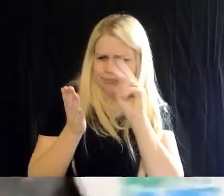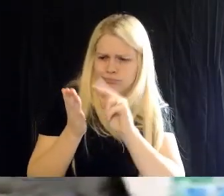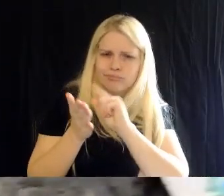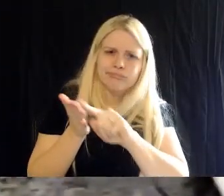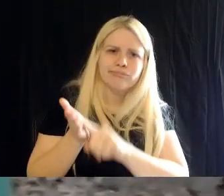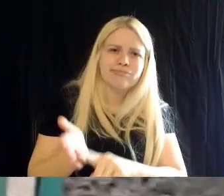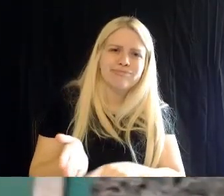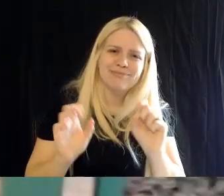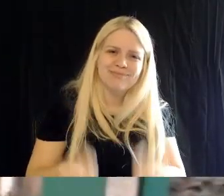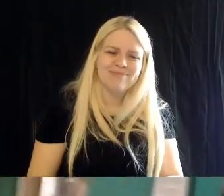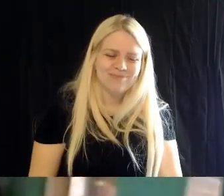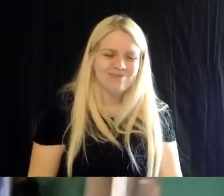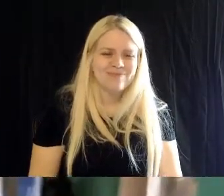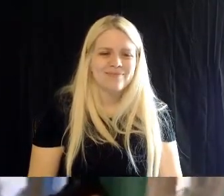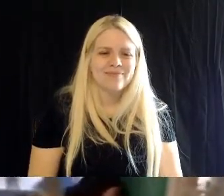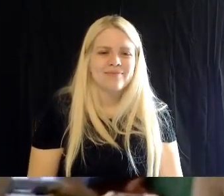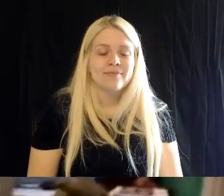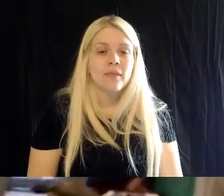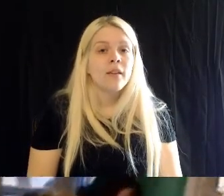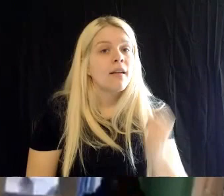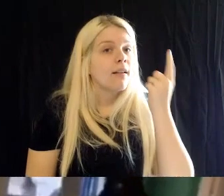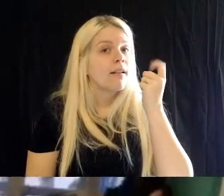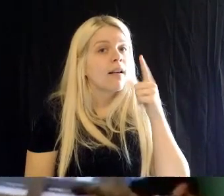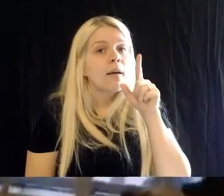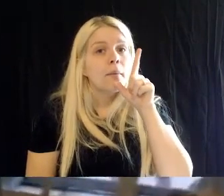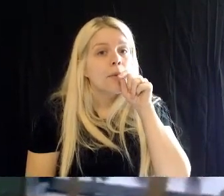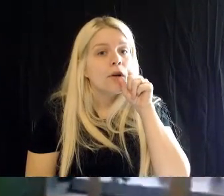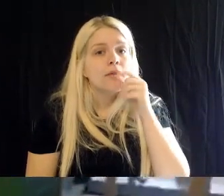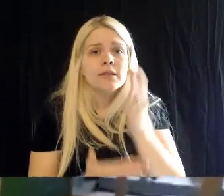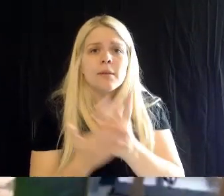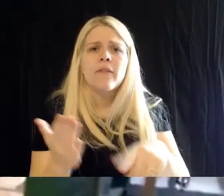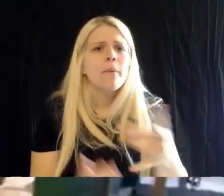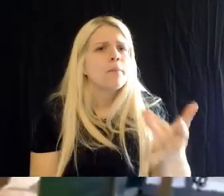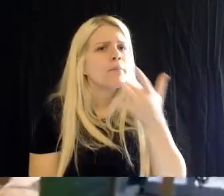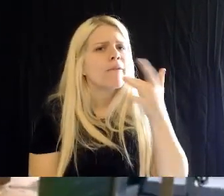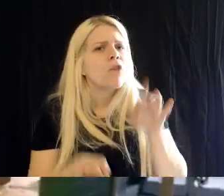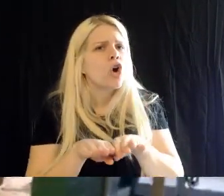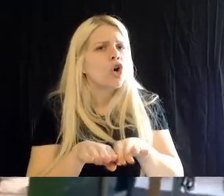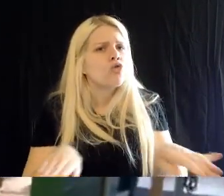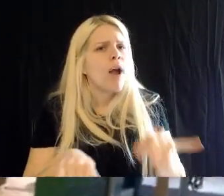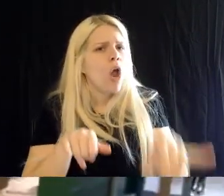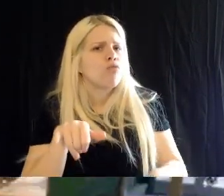Britt: So, we have birds that are more ground-dwelling- which is why I put some bowls on the ground.